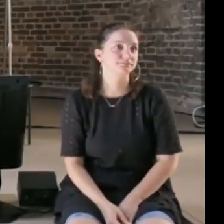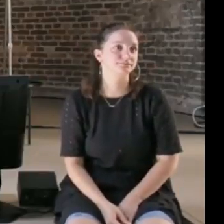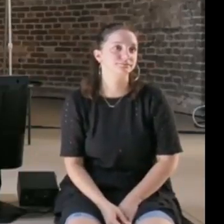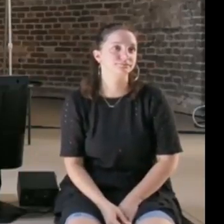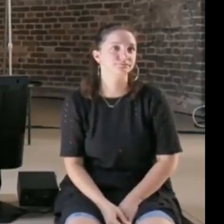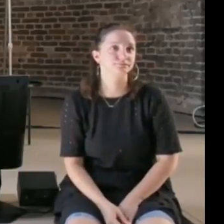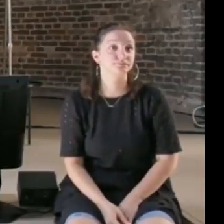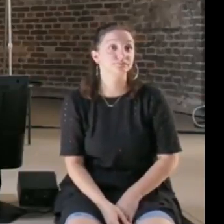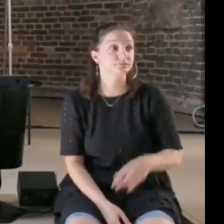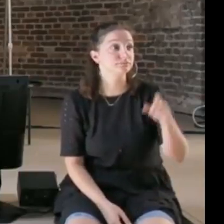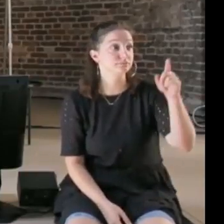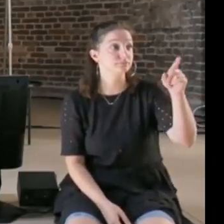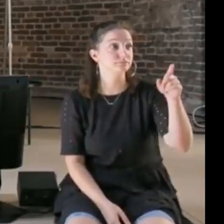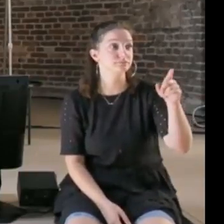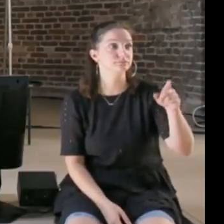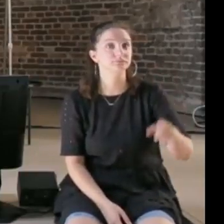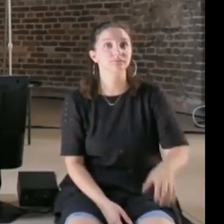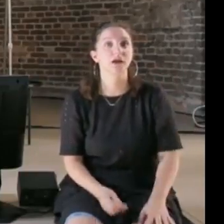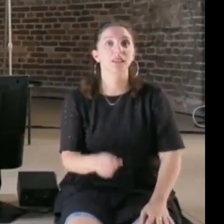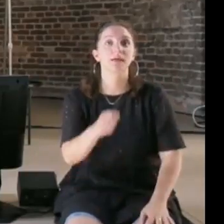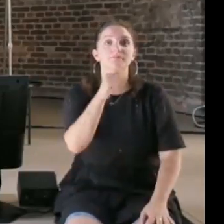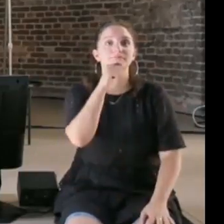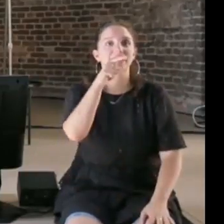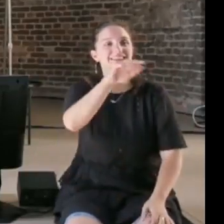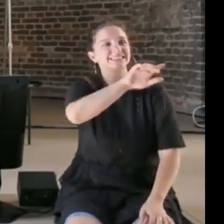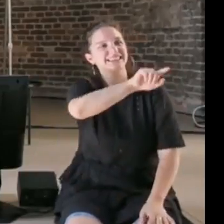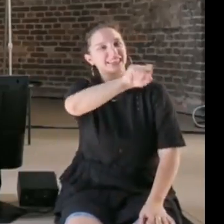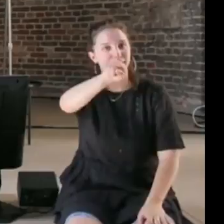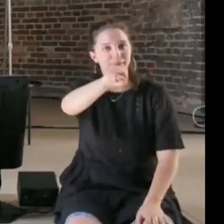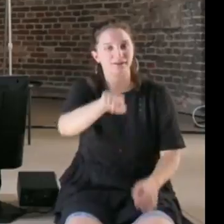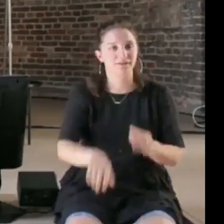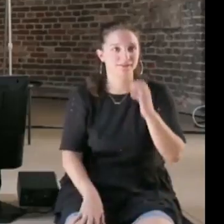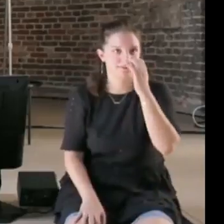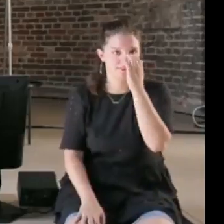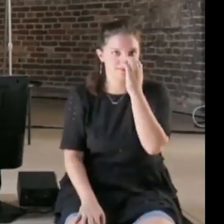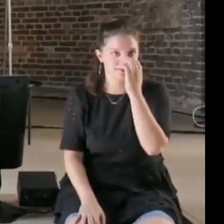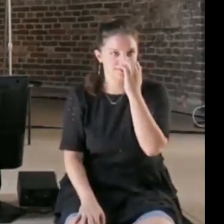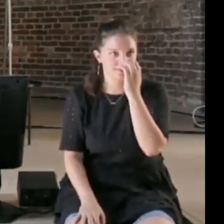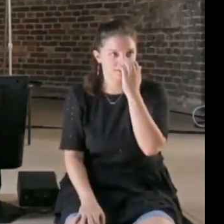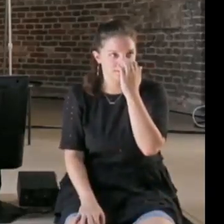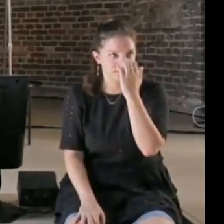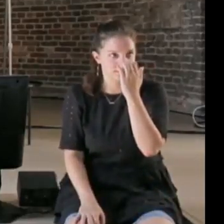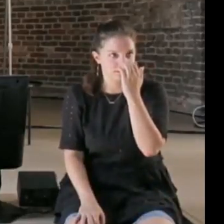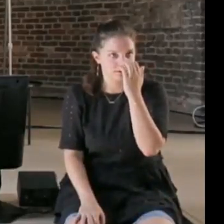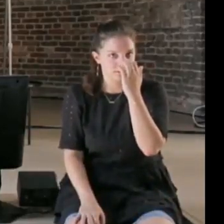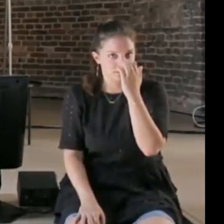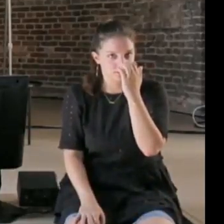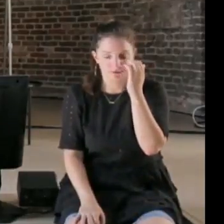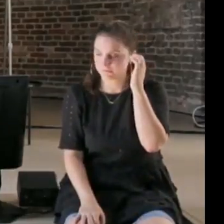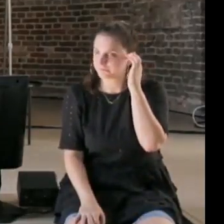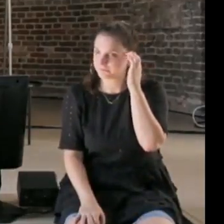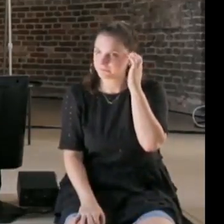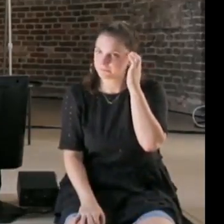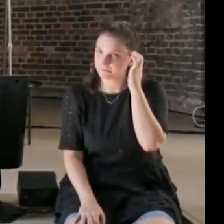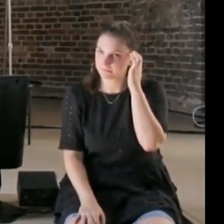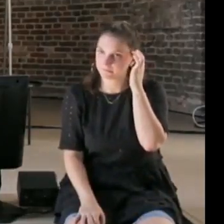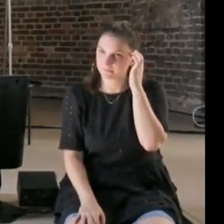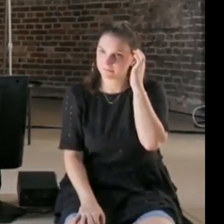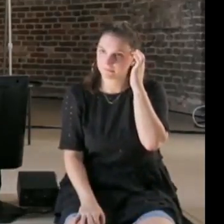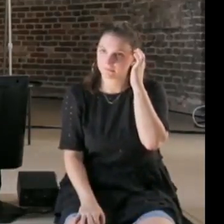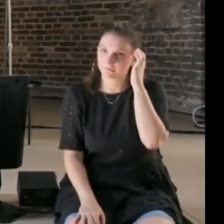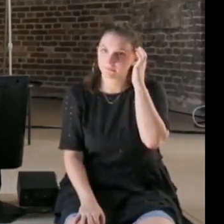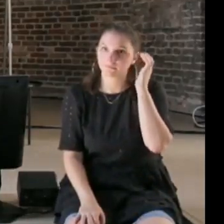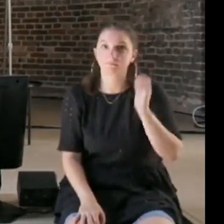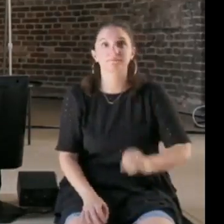There are no more, there is another, again the mic is in the middle.